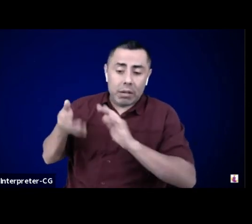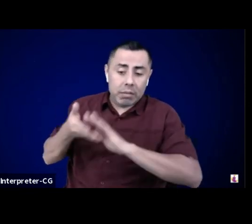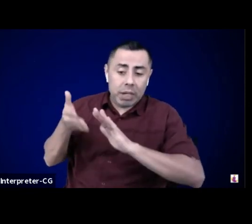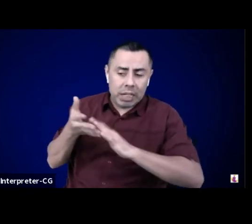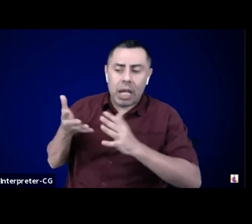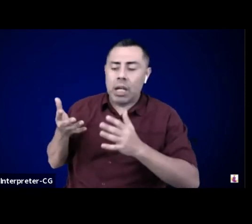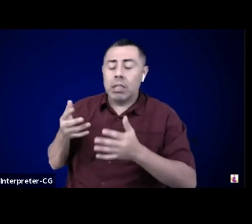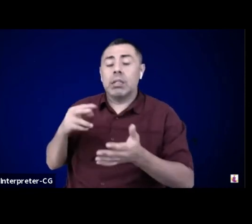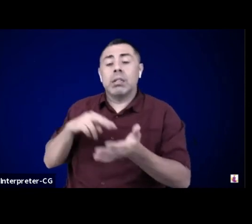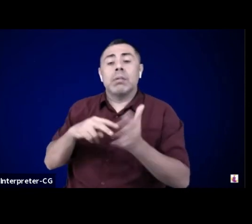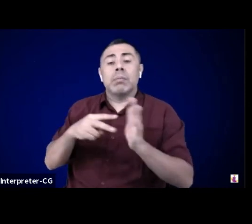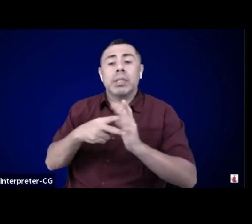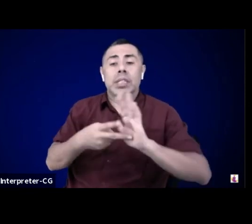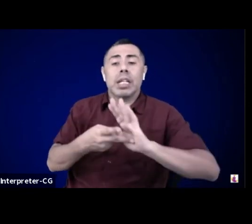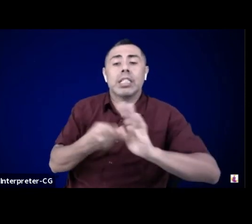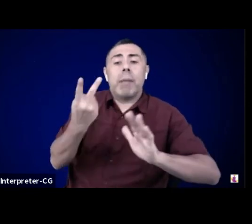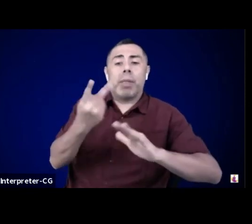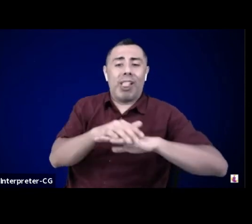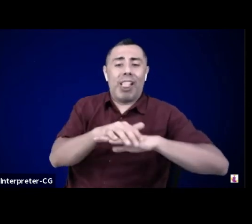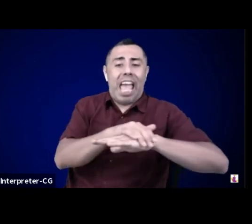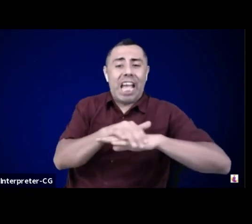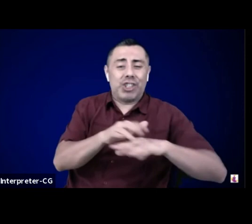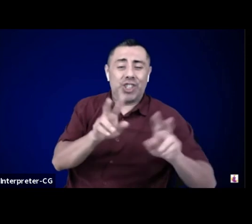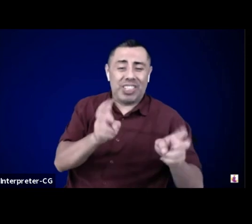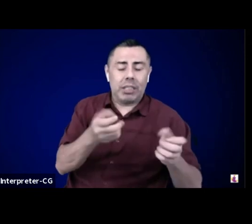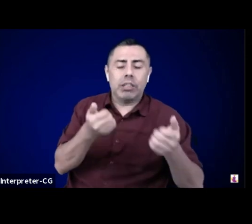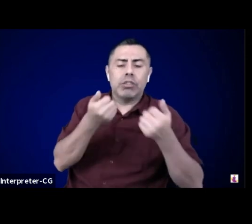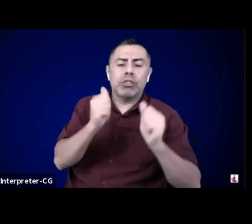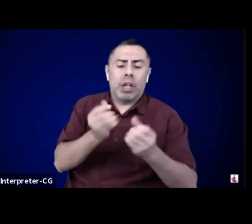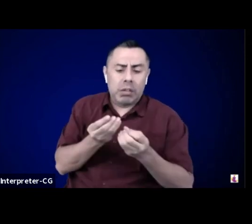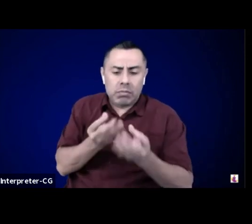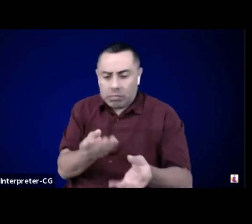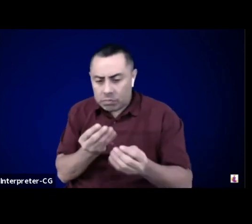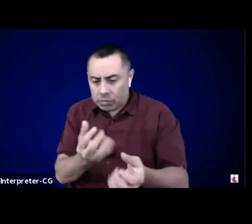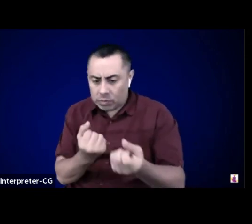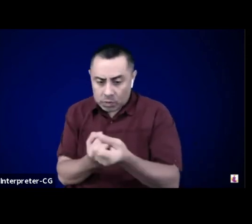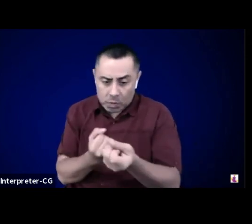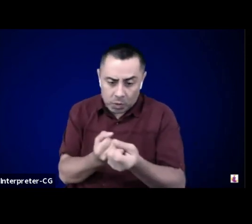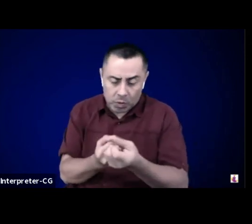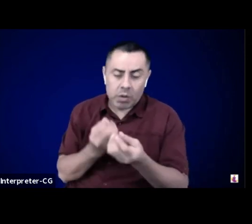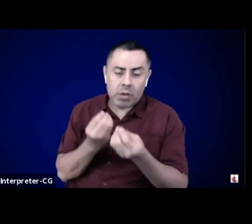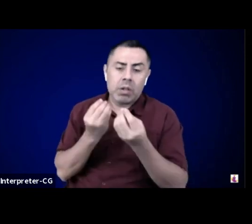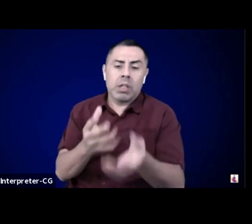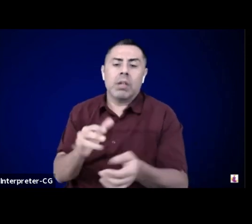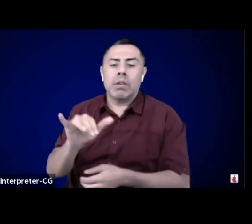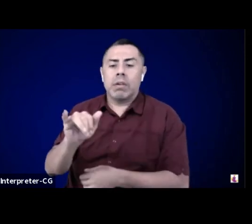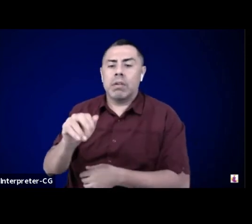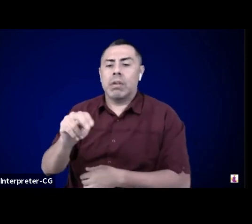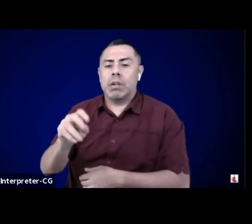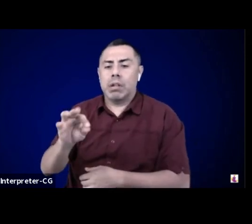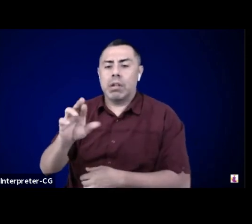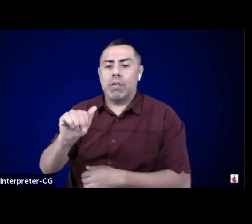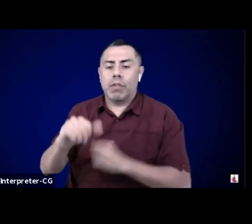but it requires us to start now. If any of this content resonated,